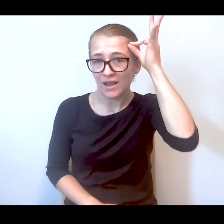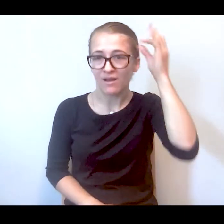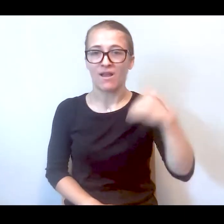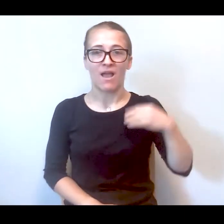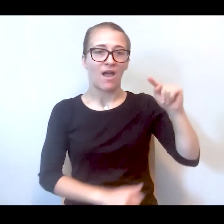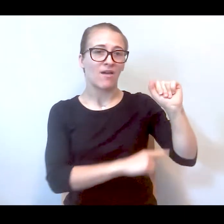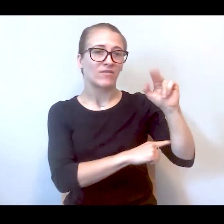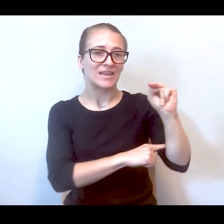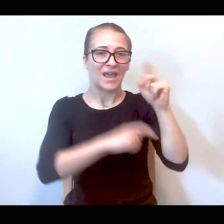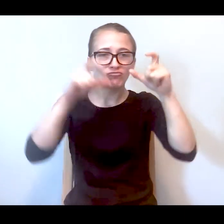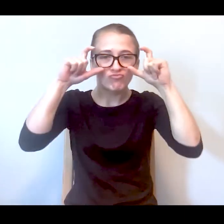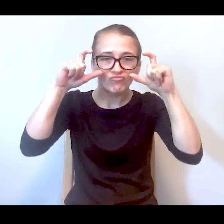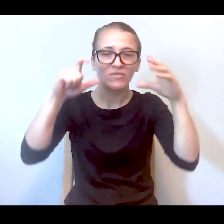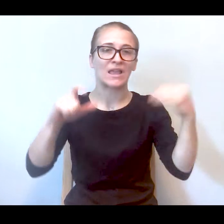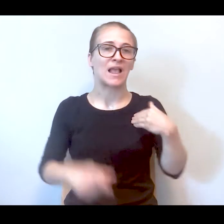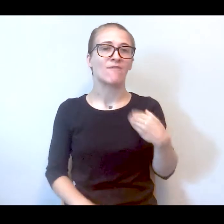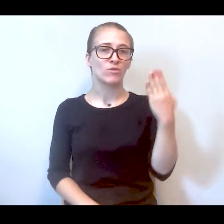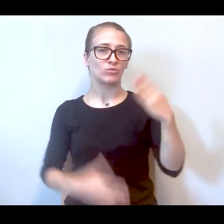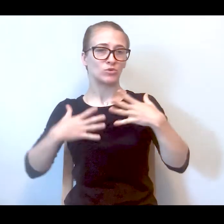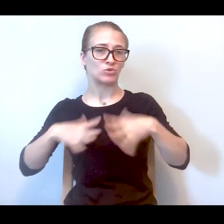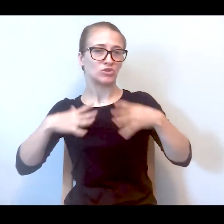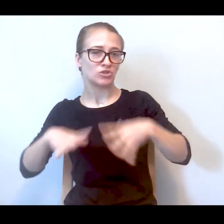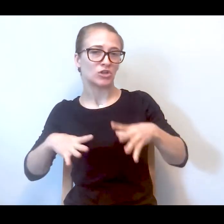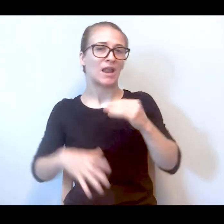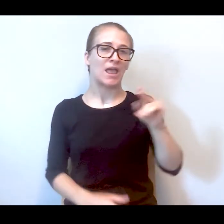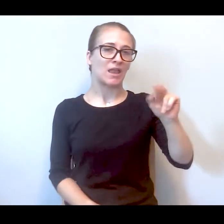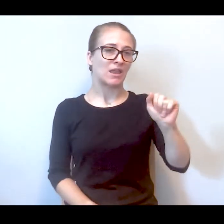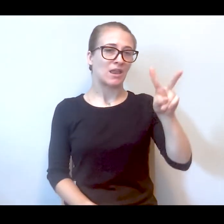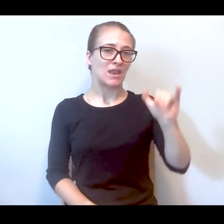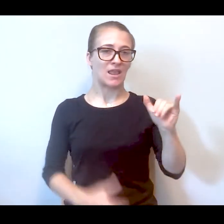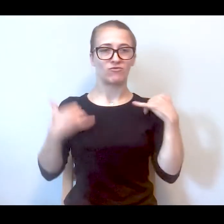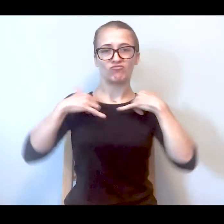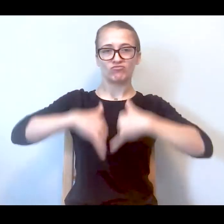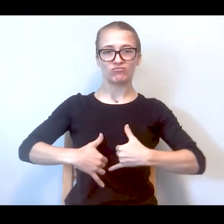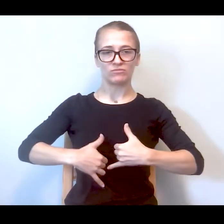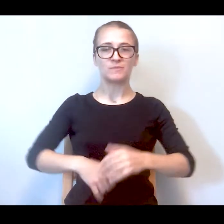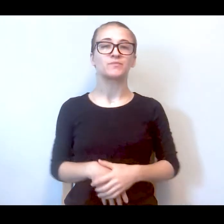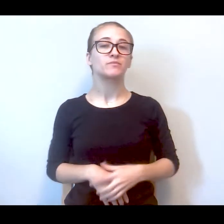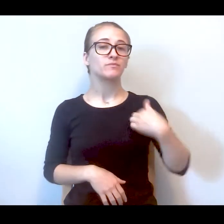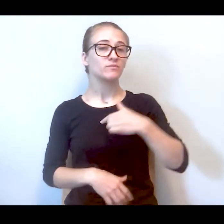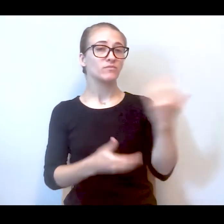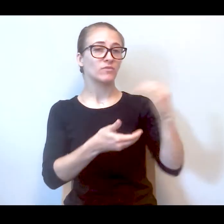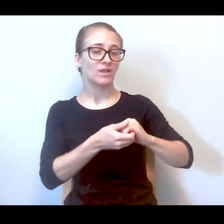and pepper hair, mostly salt. I have a blue shirt and Navy jacket on.